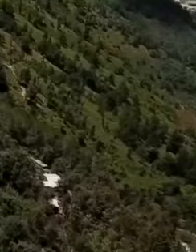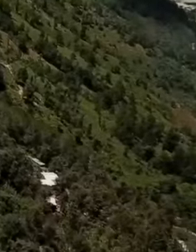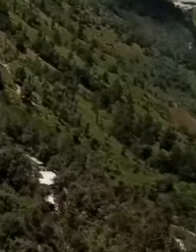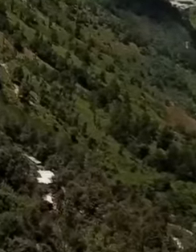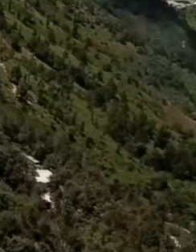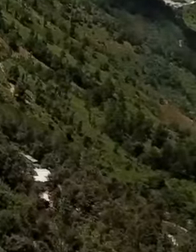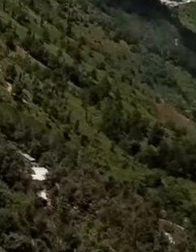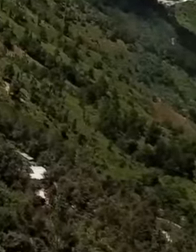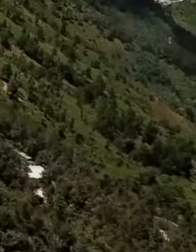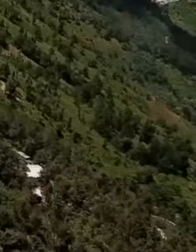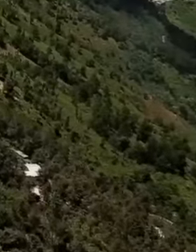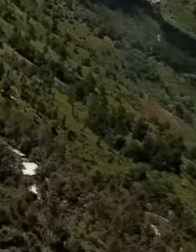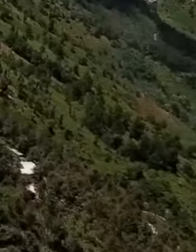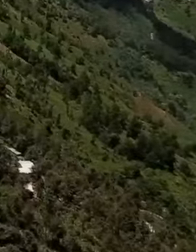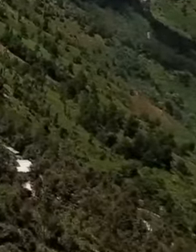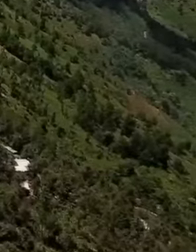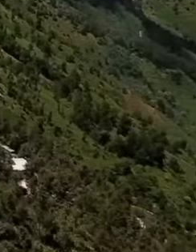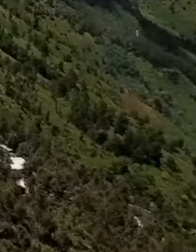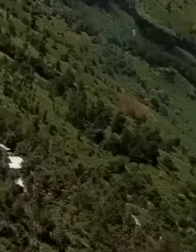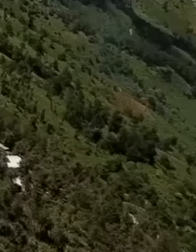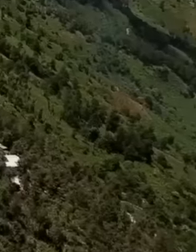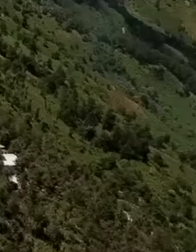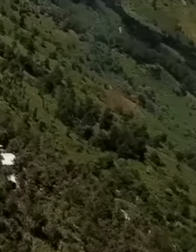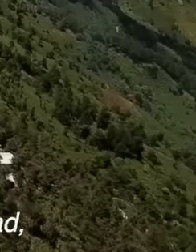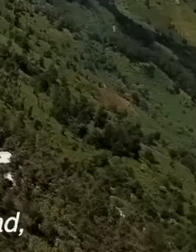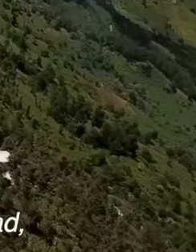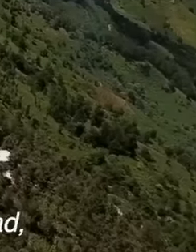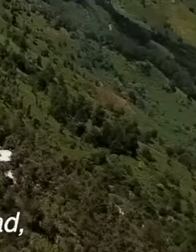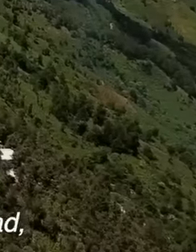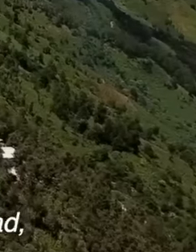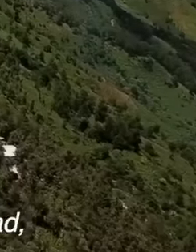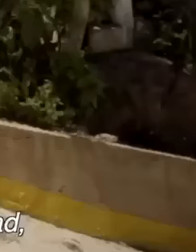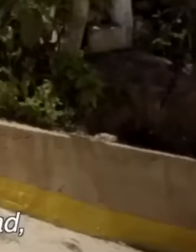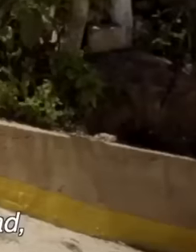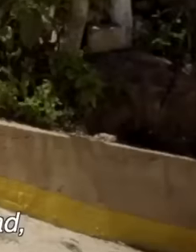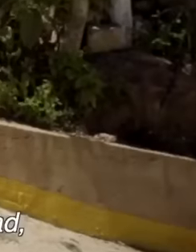It wasn't like that and now it makes a difference. It has helped a lot. It also generated employment for